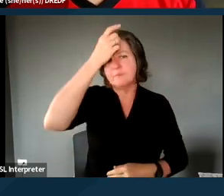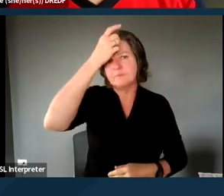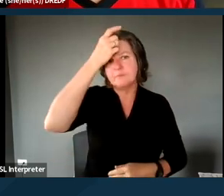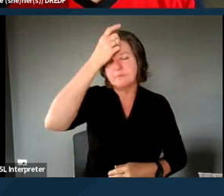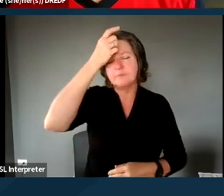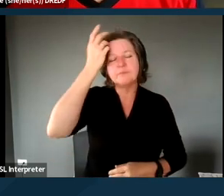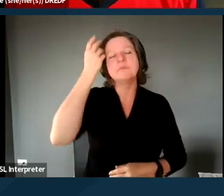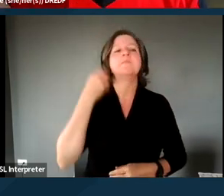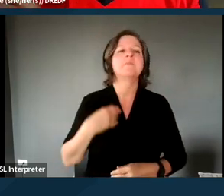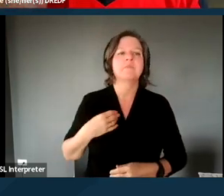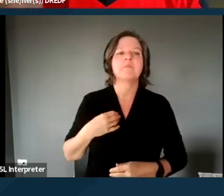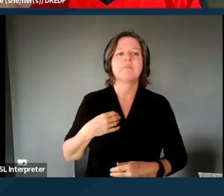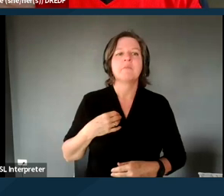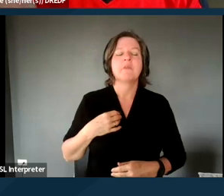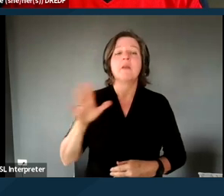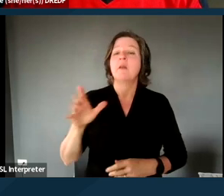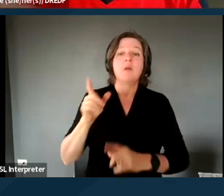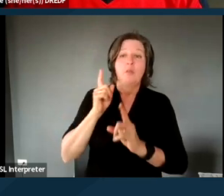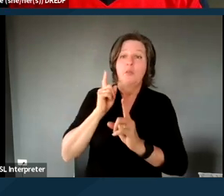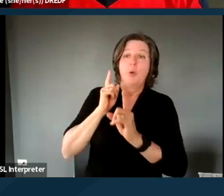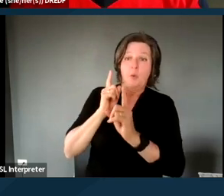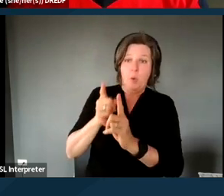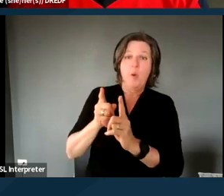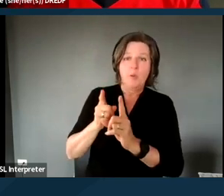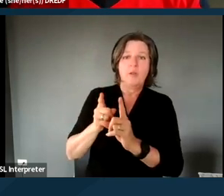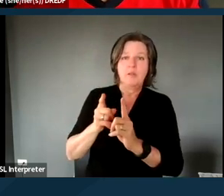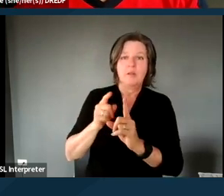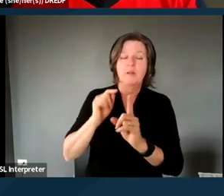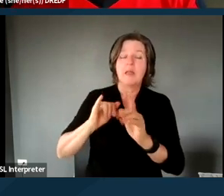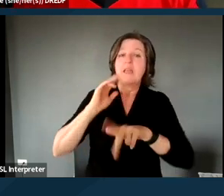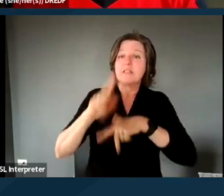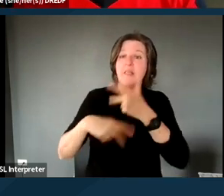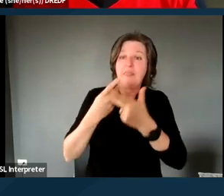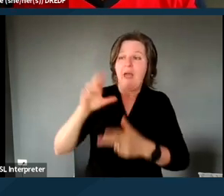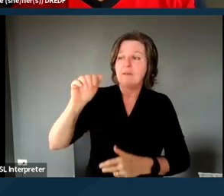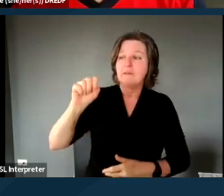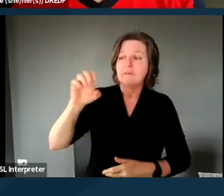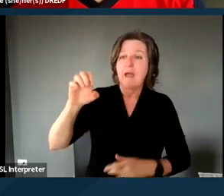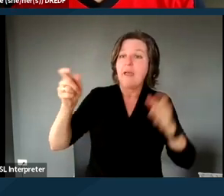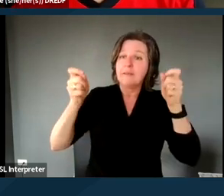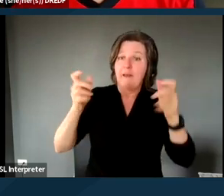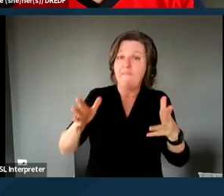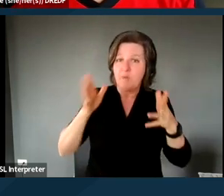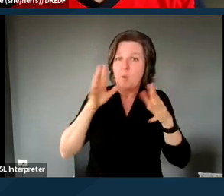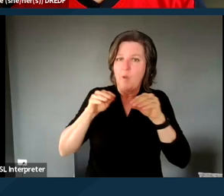The goal is that that will be rolled out, that kind of case management will be rolled out